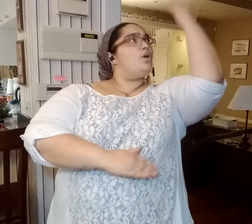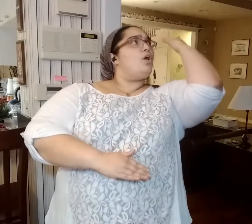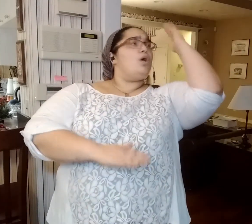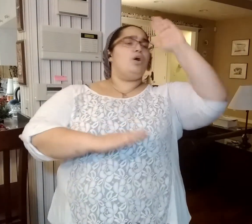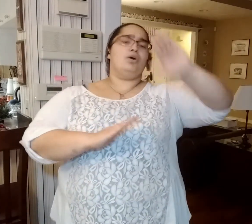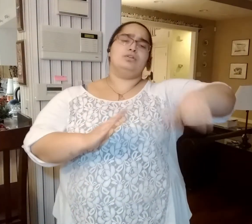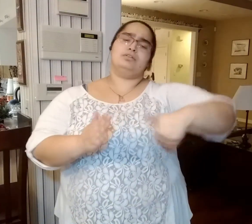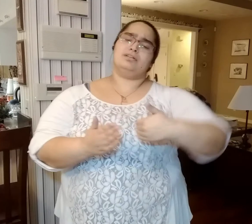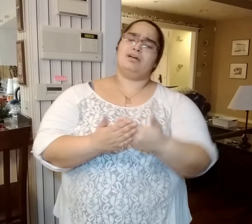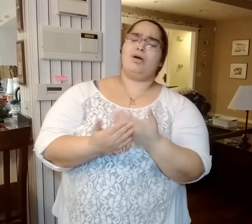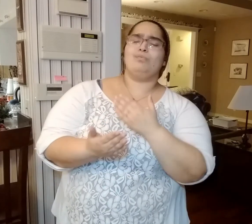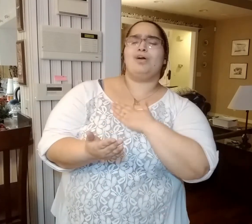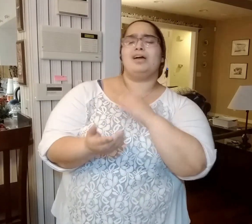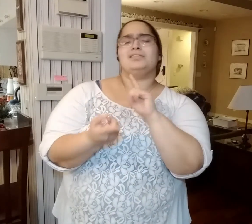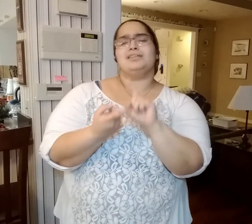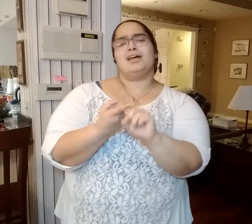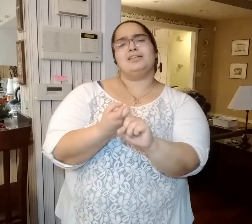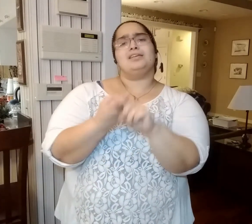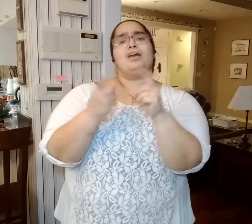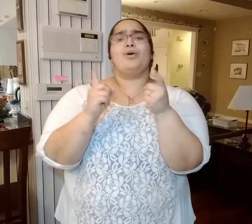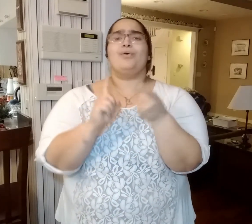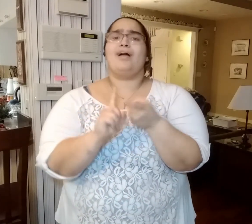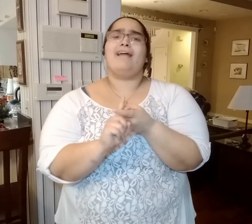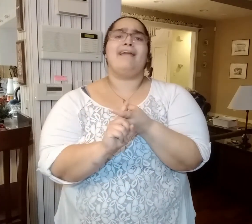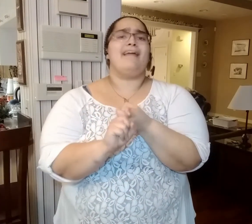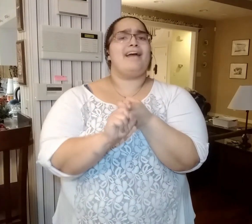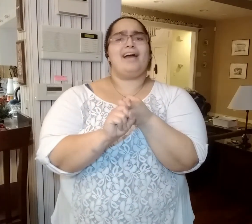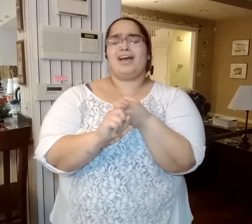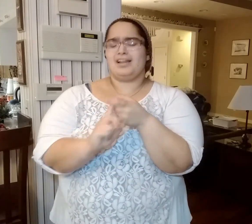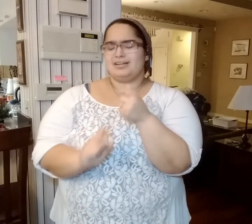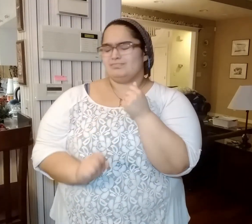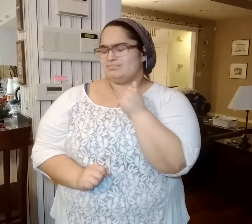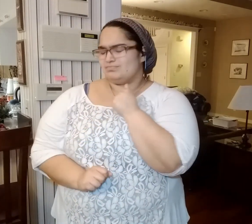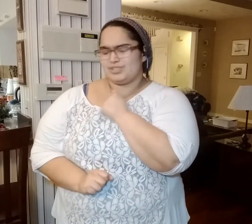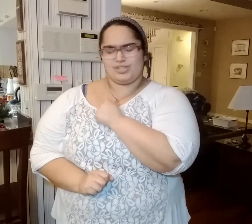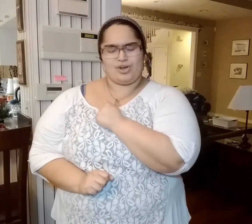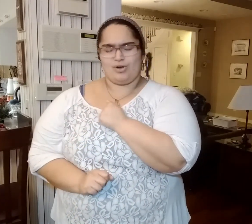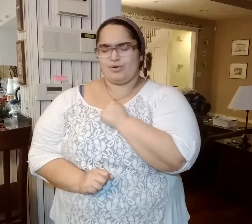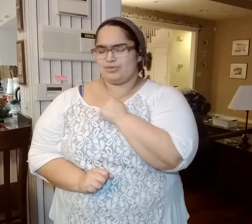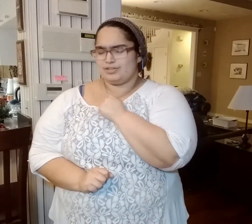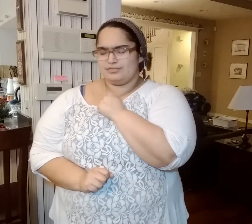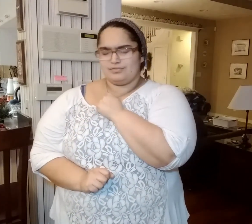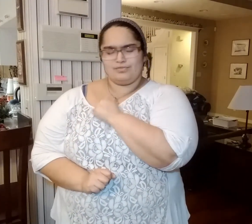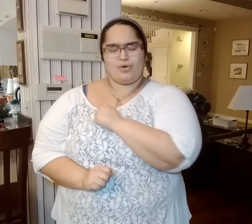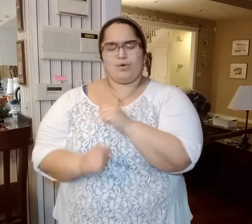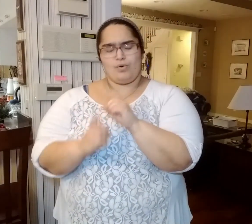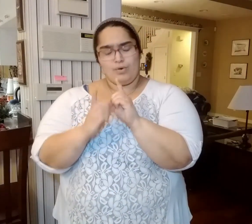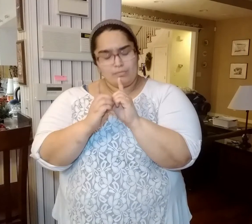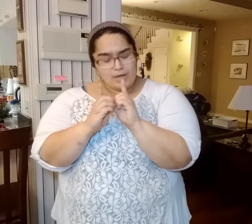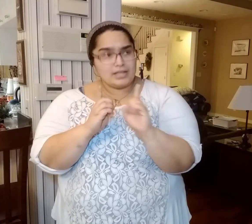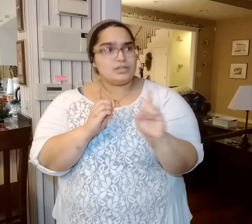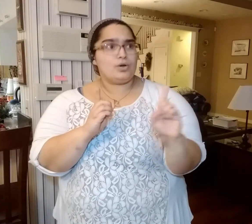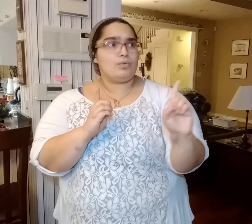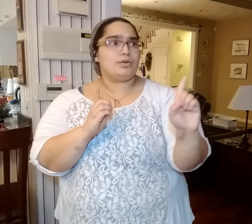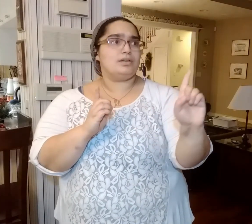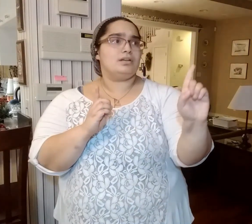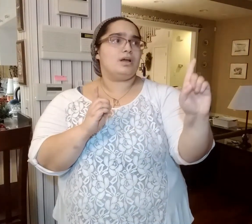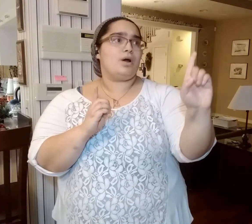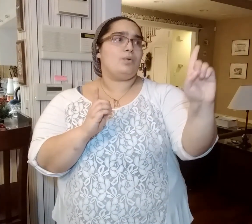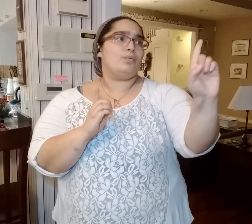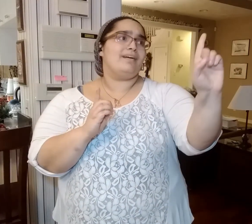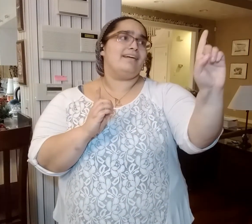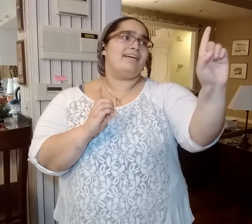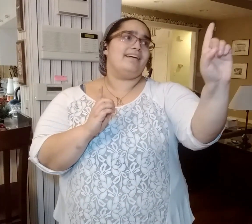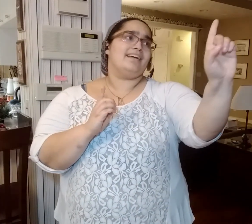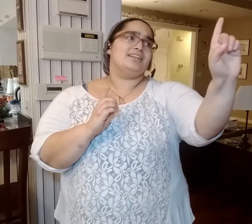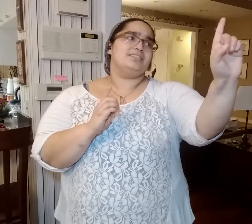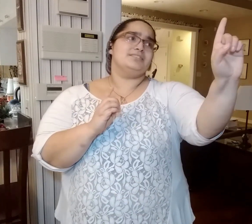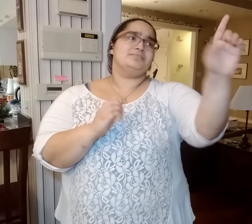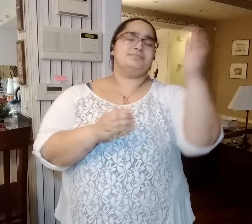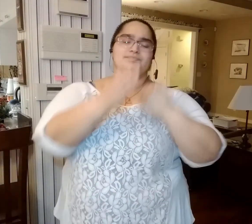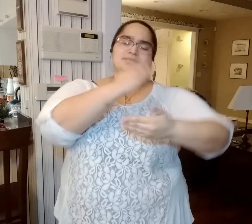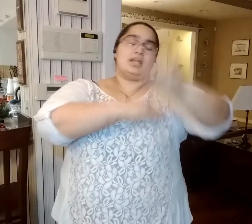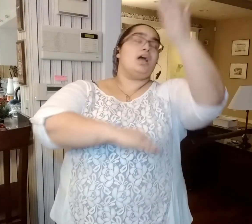Of all the comrades that e'er I had, I'm sorry for my going away.